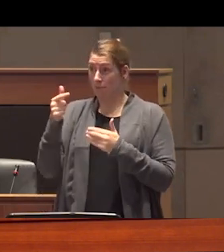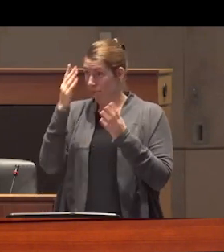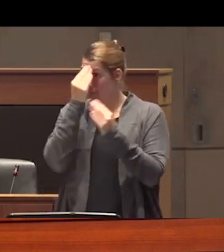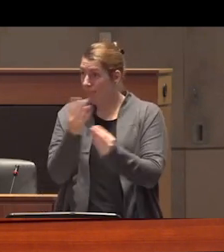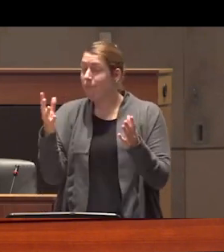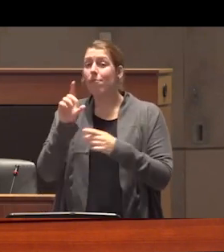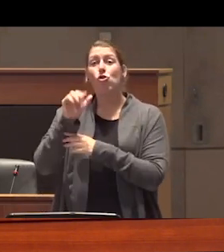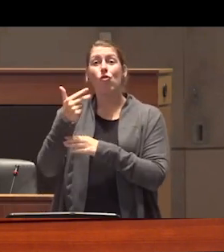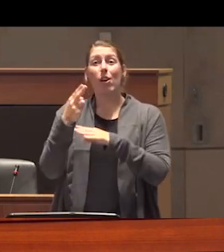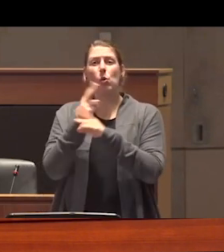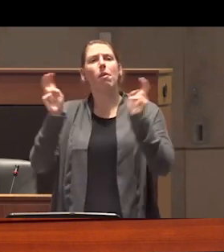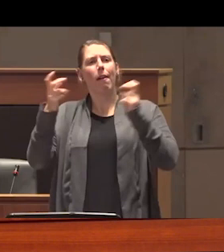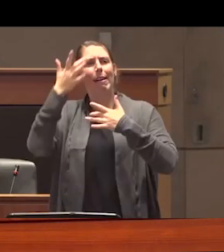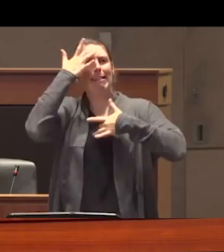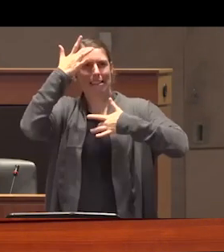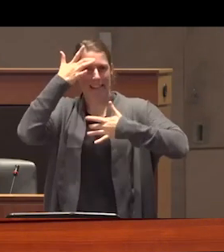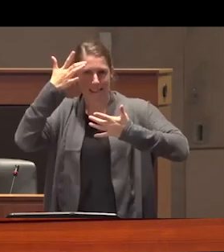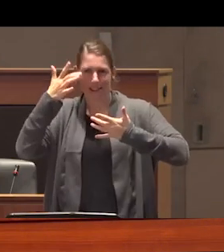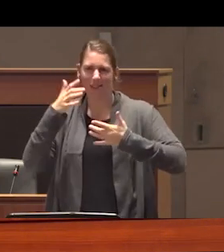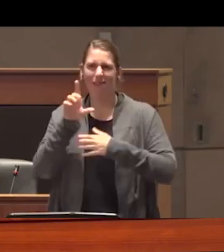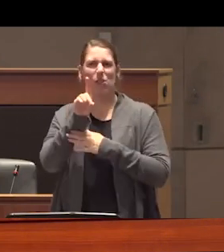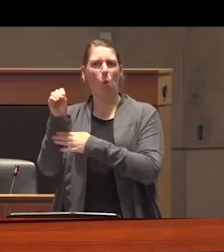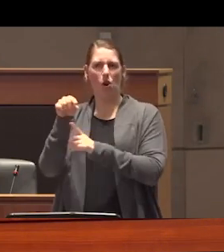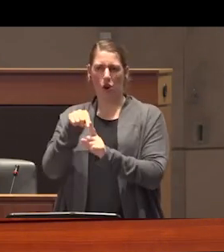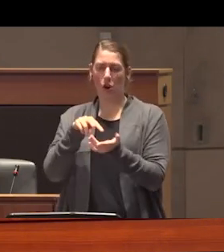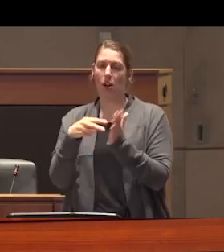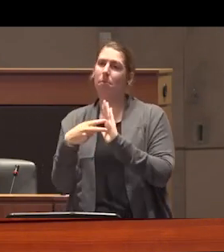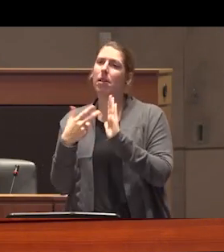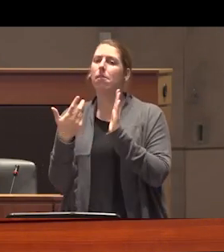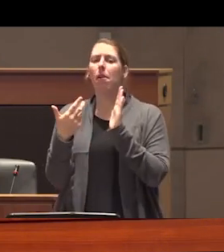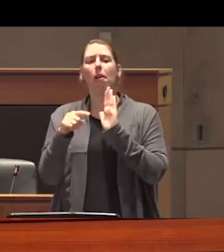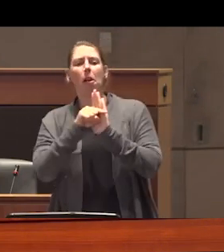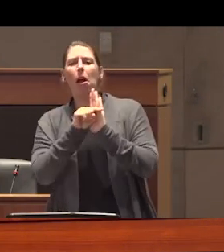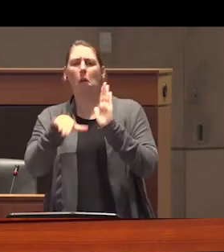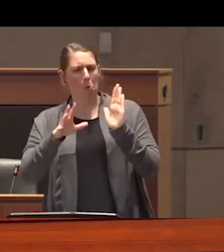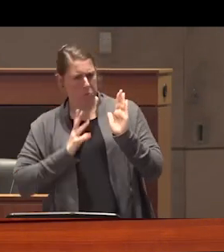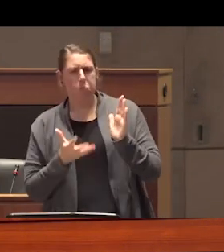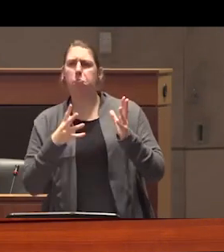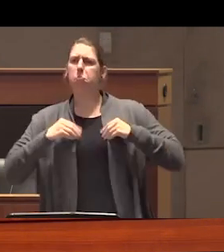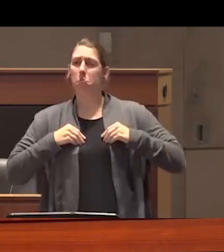drug use as a sickness or as a disorder as a way to destigmatize it but a huge body of research has